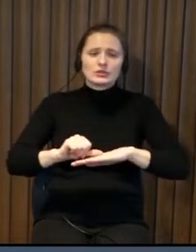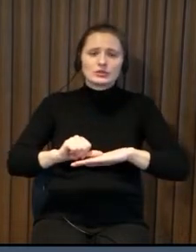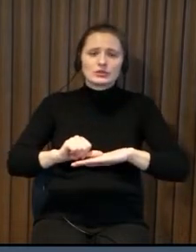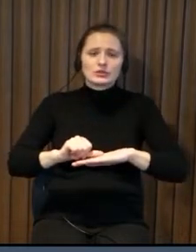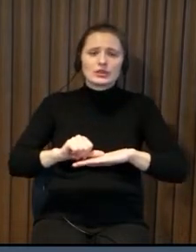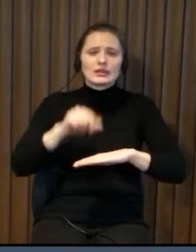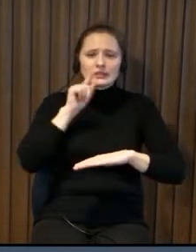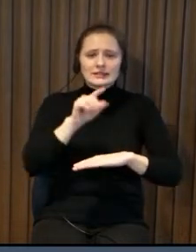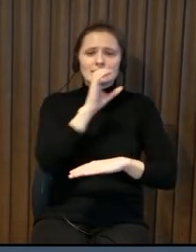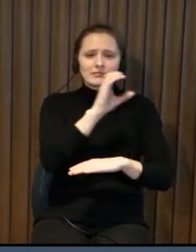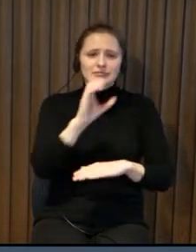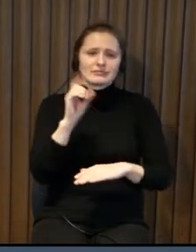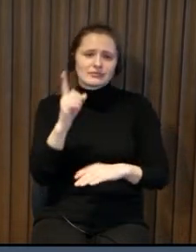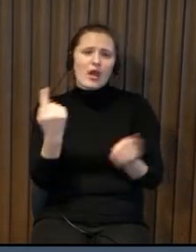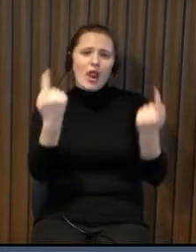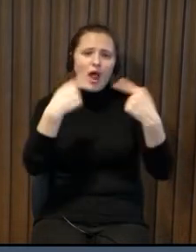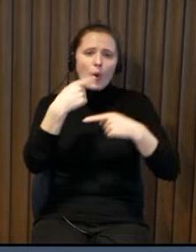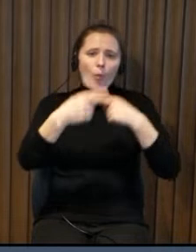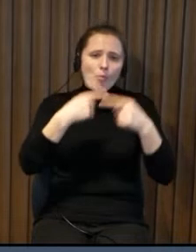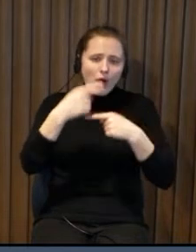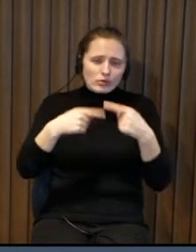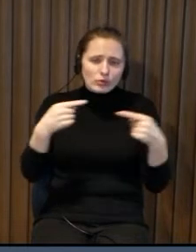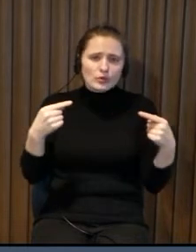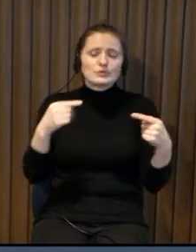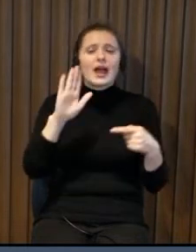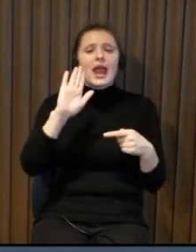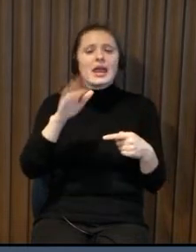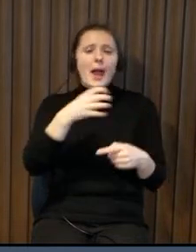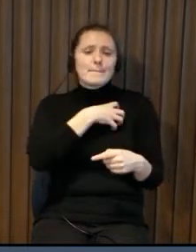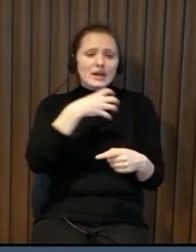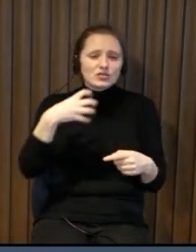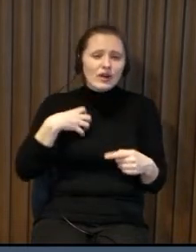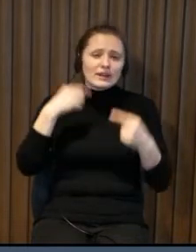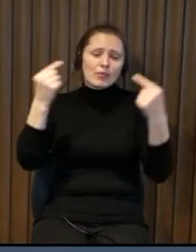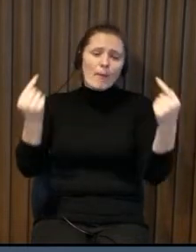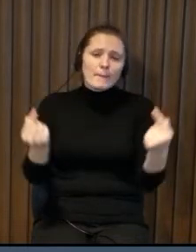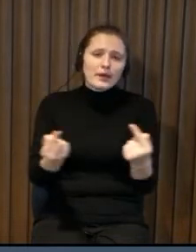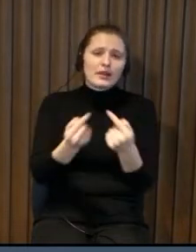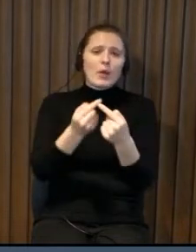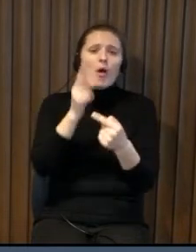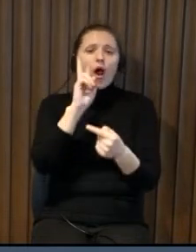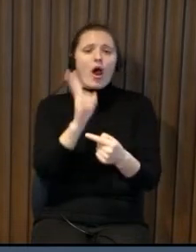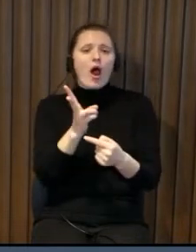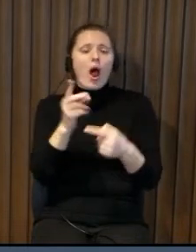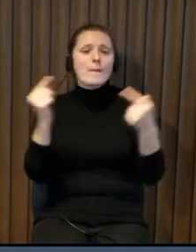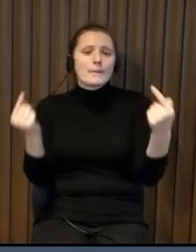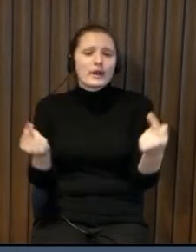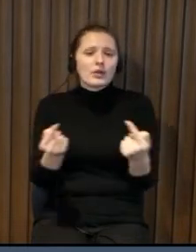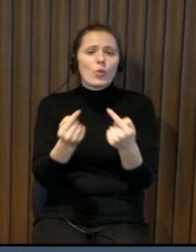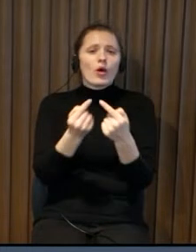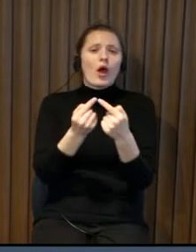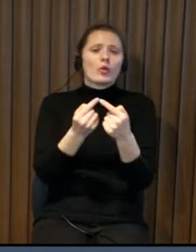so first of all we talk about the soviet inheritance and if the municipality is